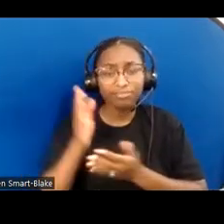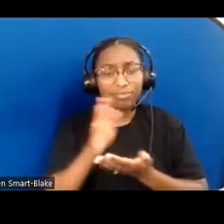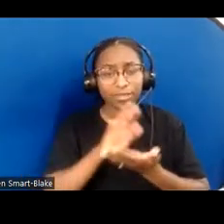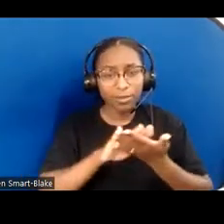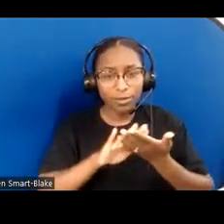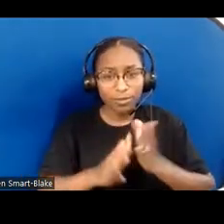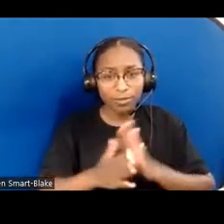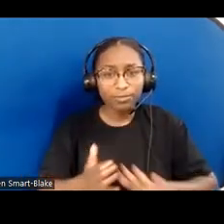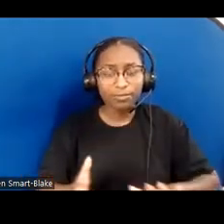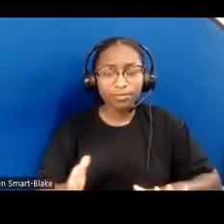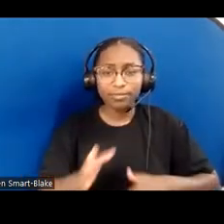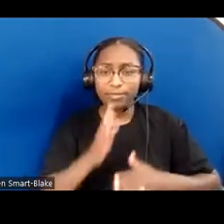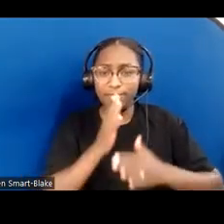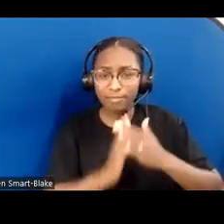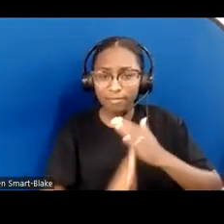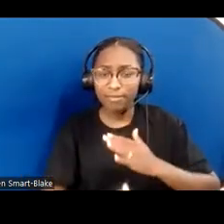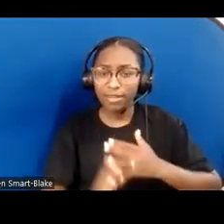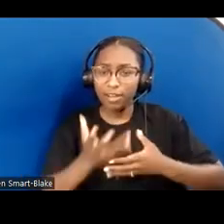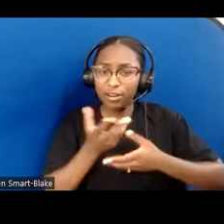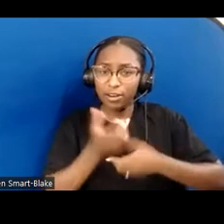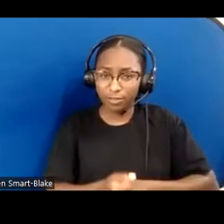with our Christian calling to love God and our neighbors